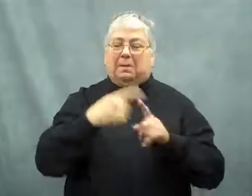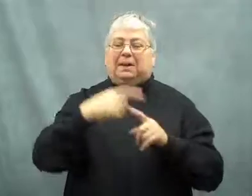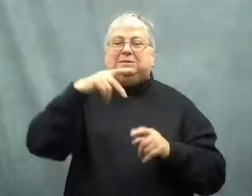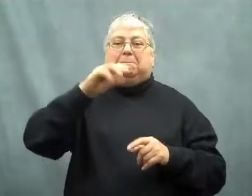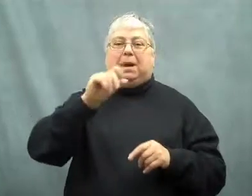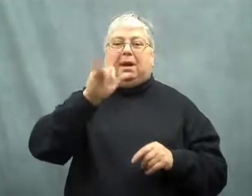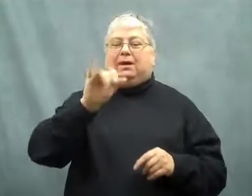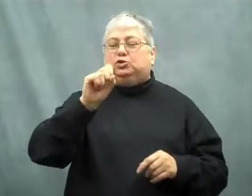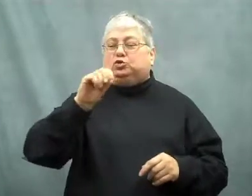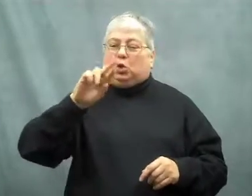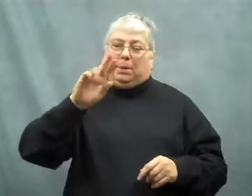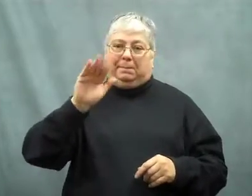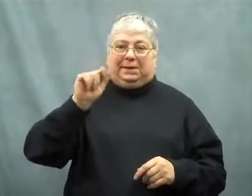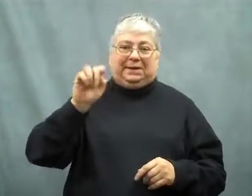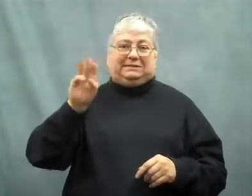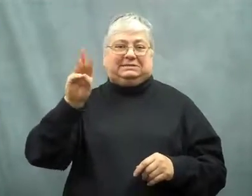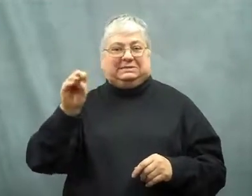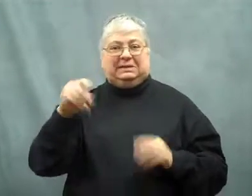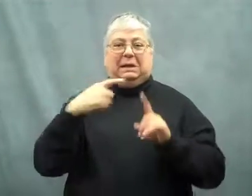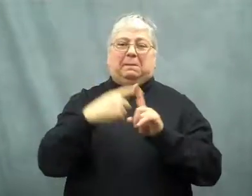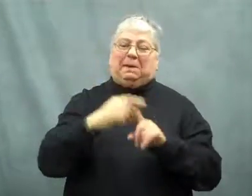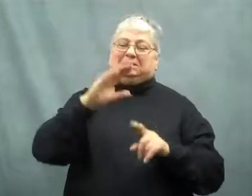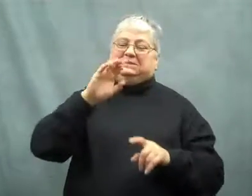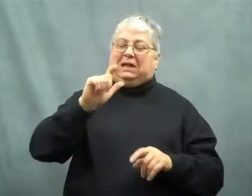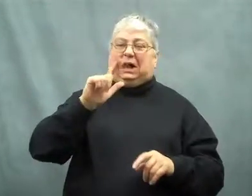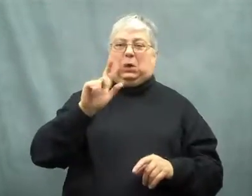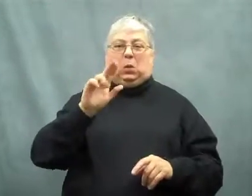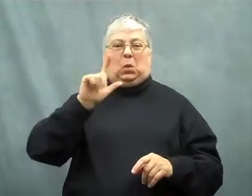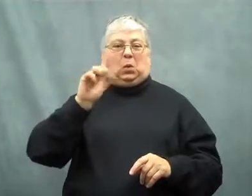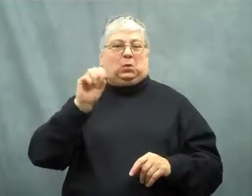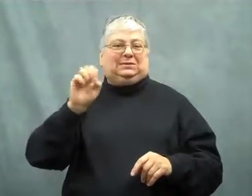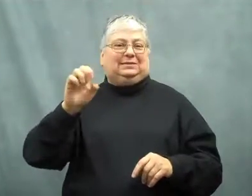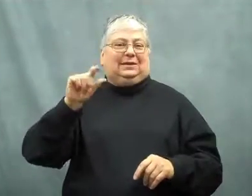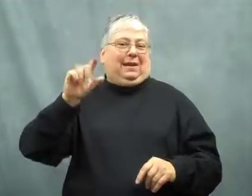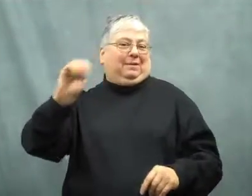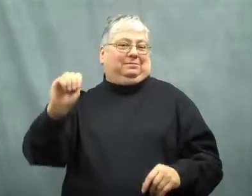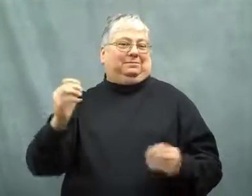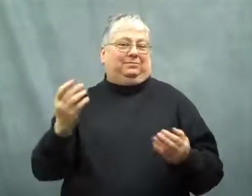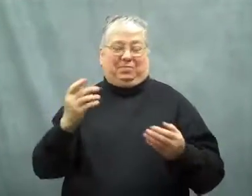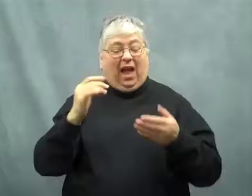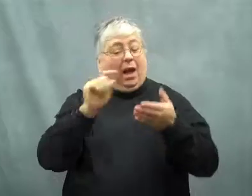polysorbate 60 and cellulose gum.